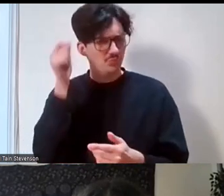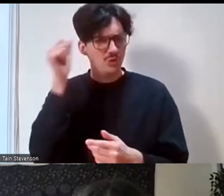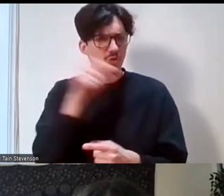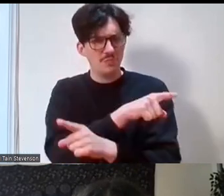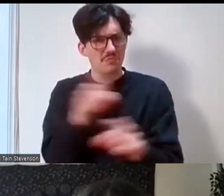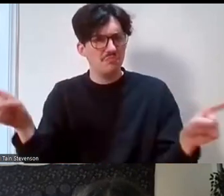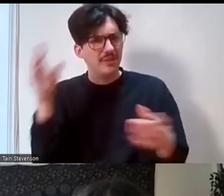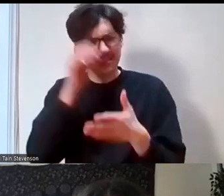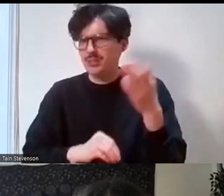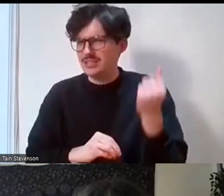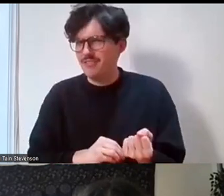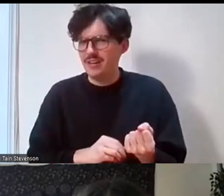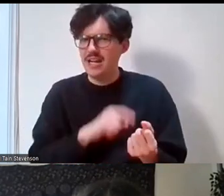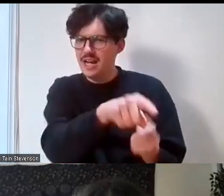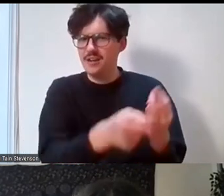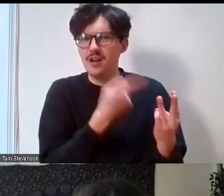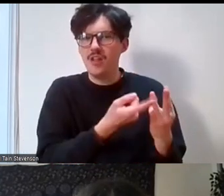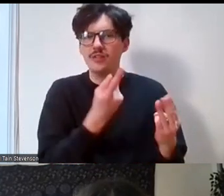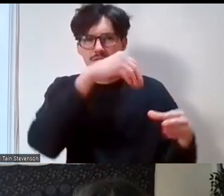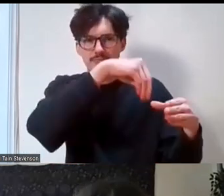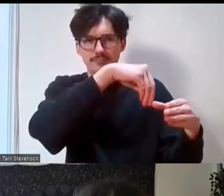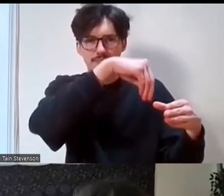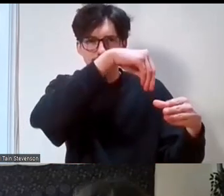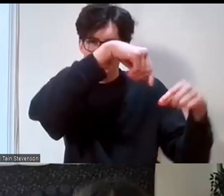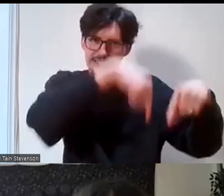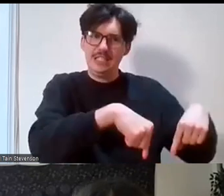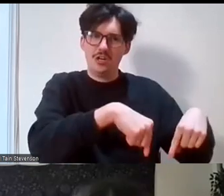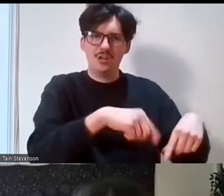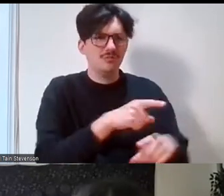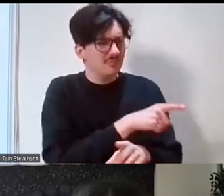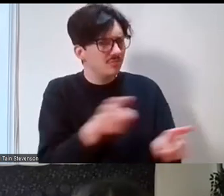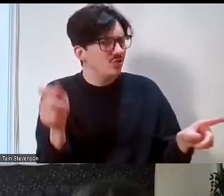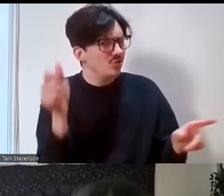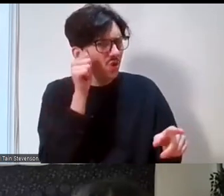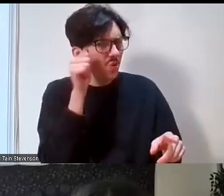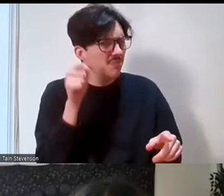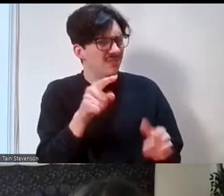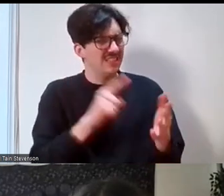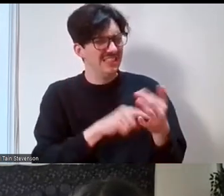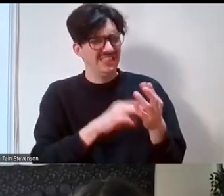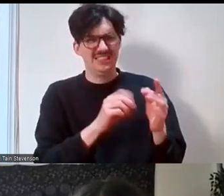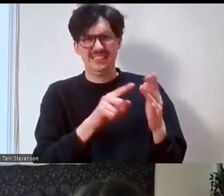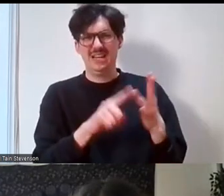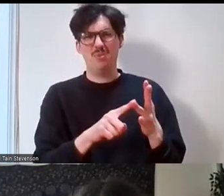the 80 odd people that are also in the room, has anyone come across Tempo or heard tell of it?